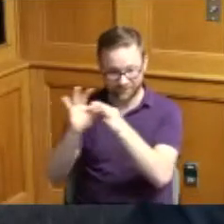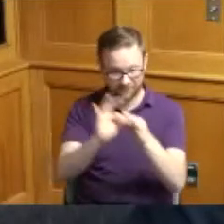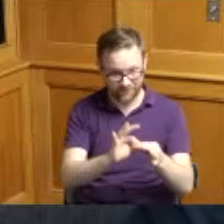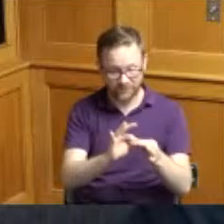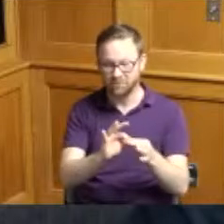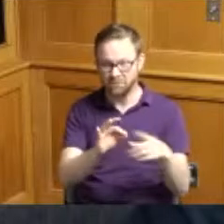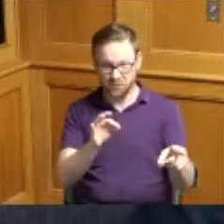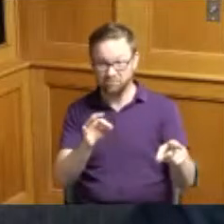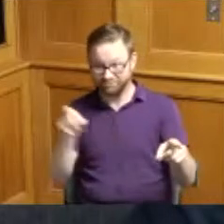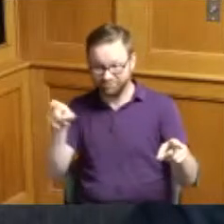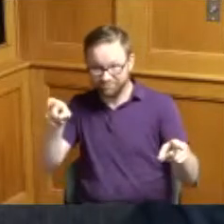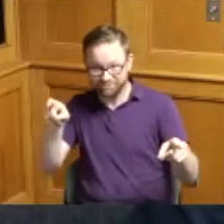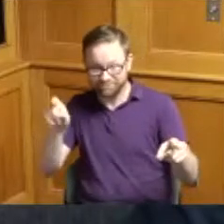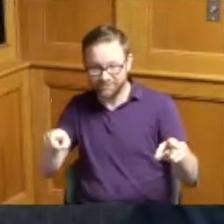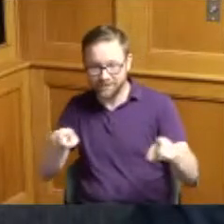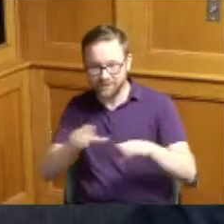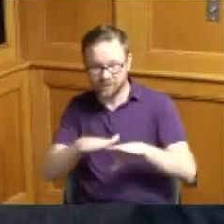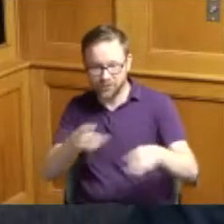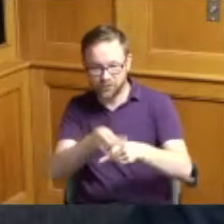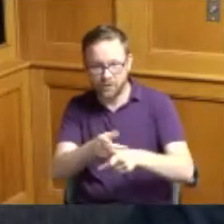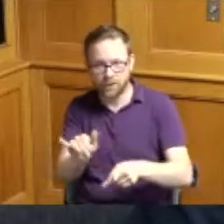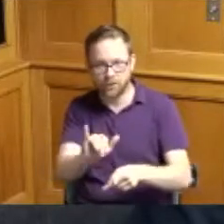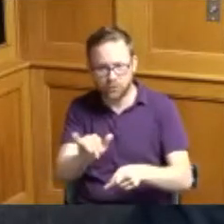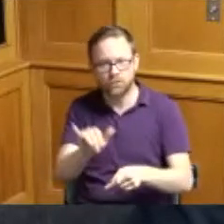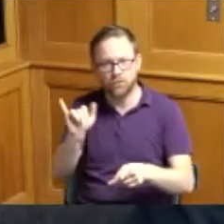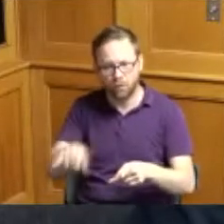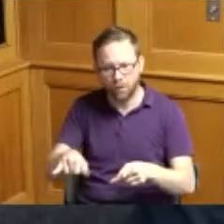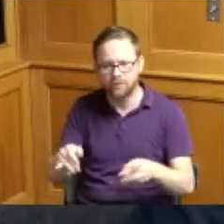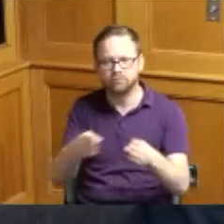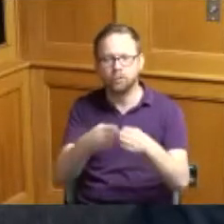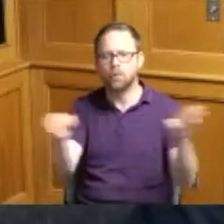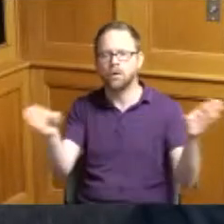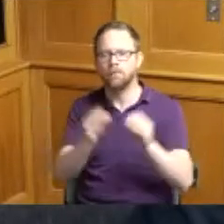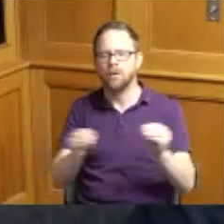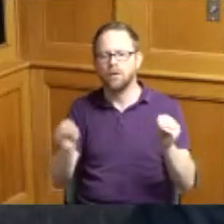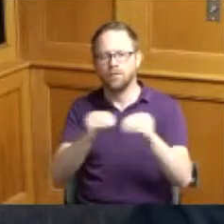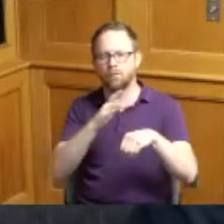clients for child care and so we've opened up more spots this is something that we know is a need in